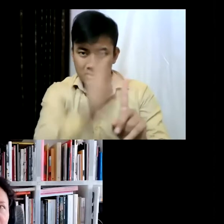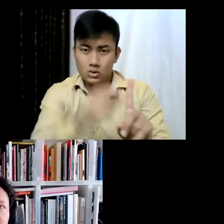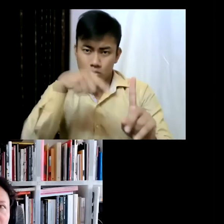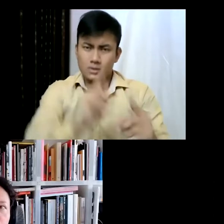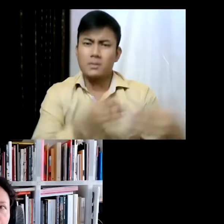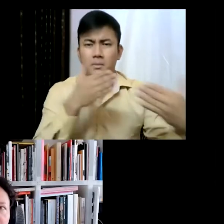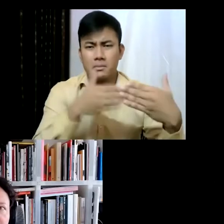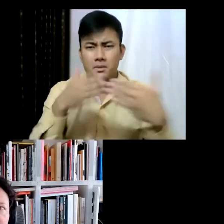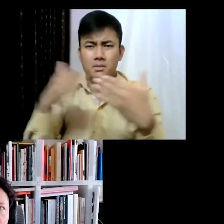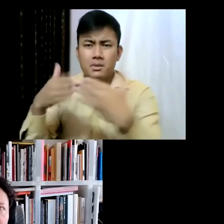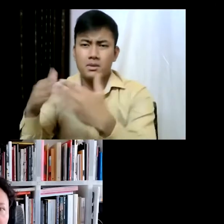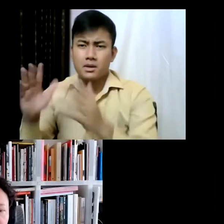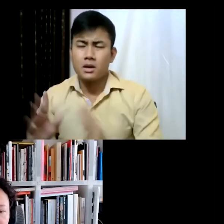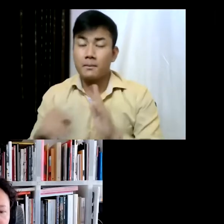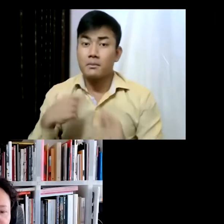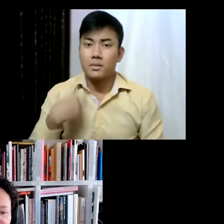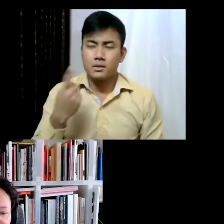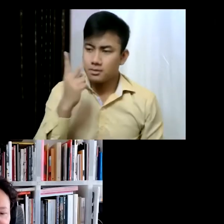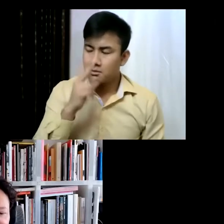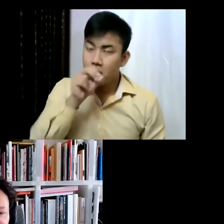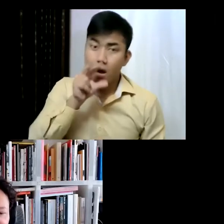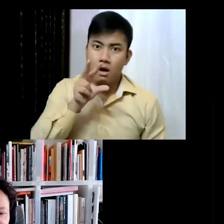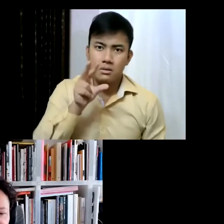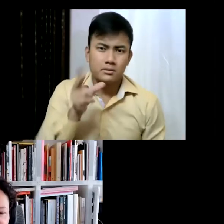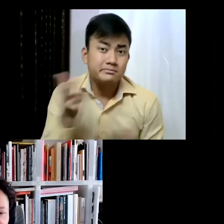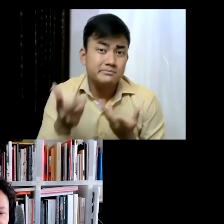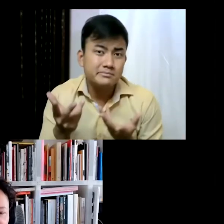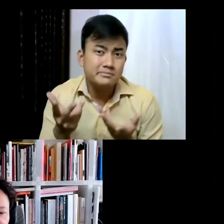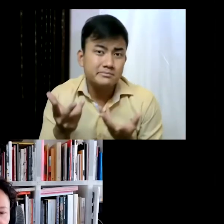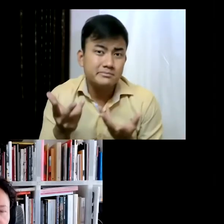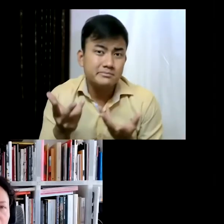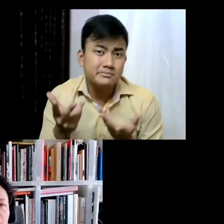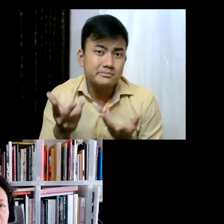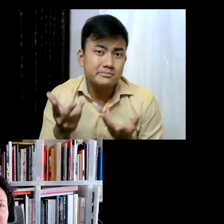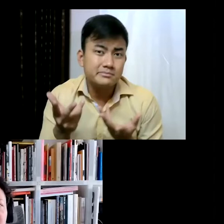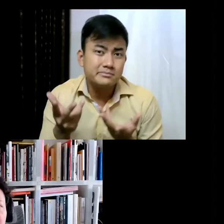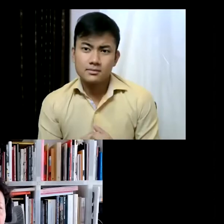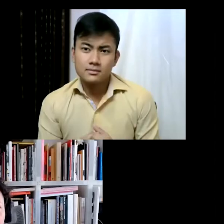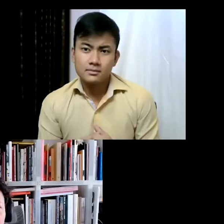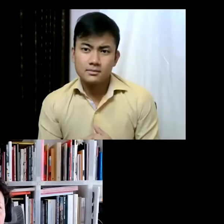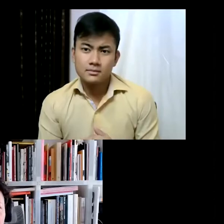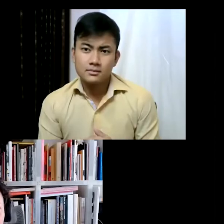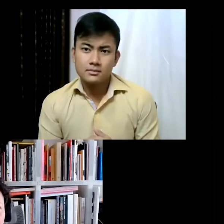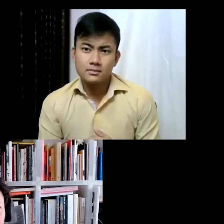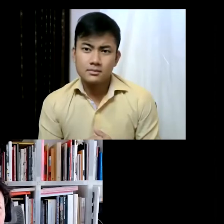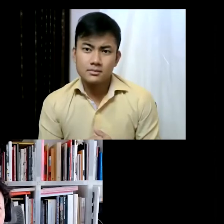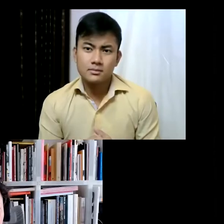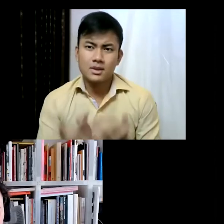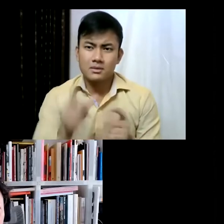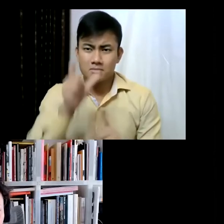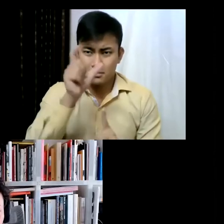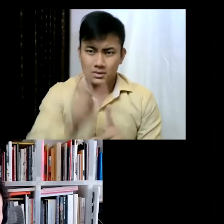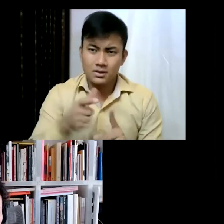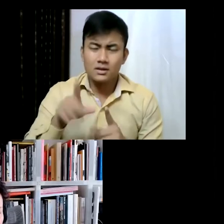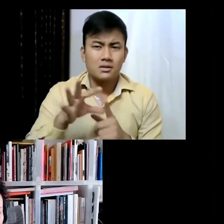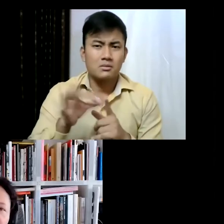that was surprising to me is that even through the mediation of the screen and through zoom, i was